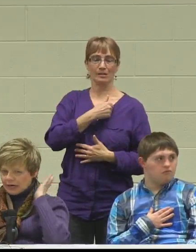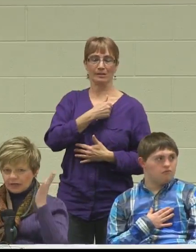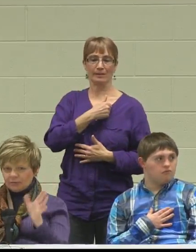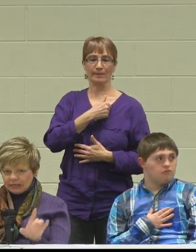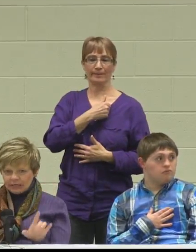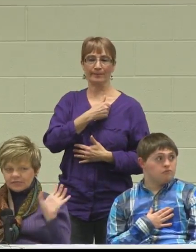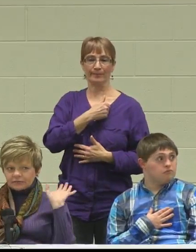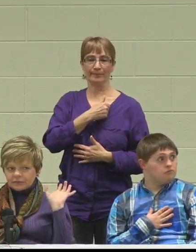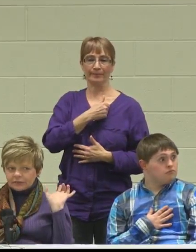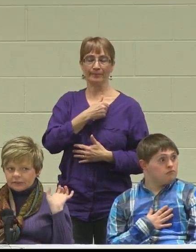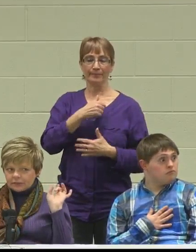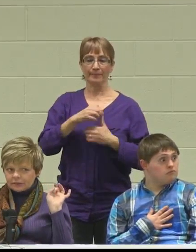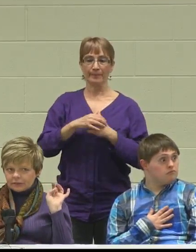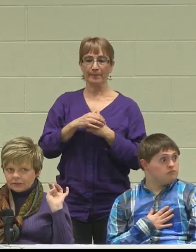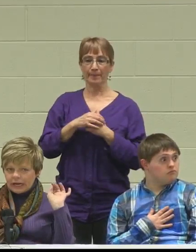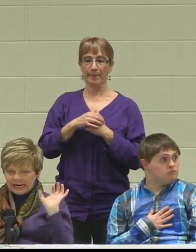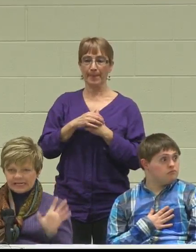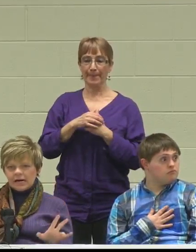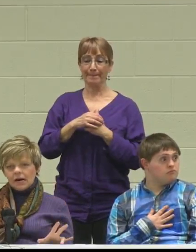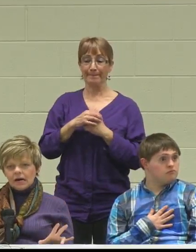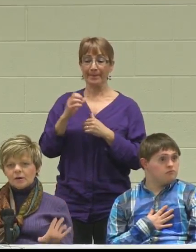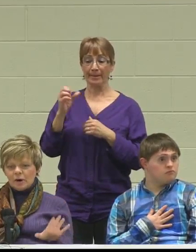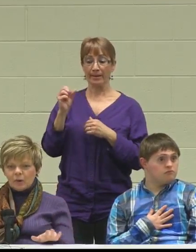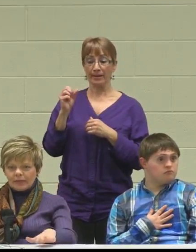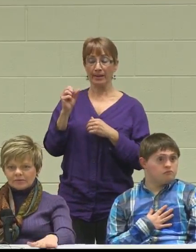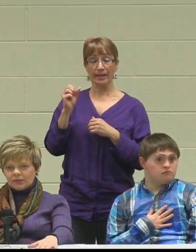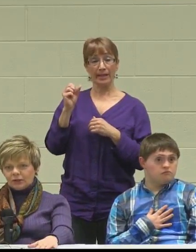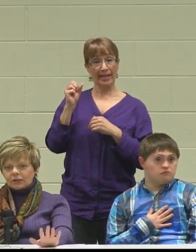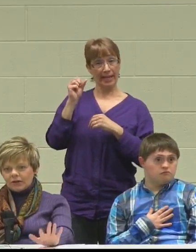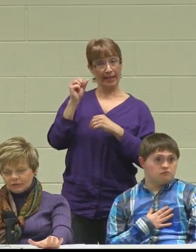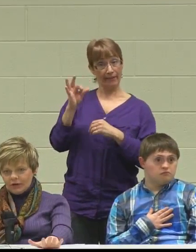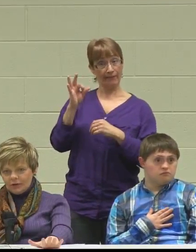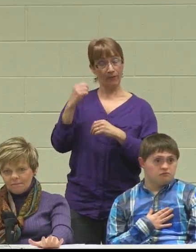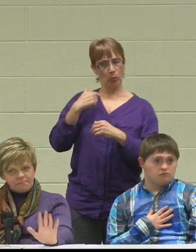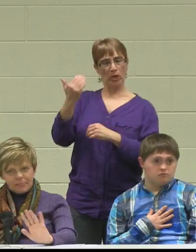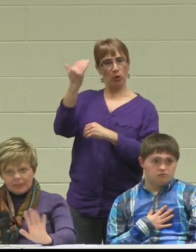a completely different idea about what that was going to look like for her,